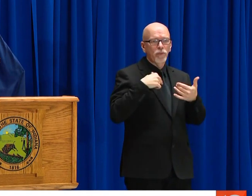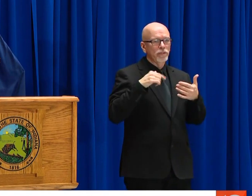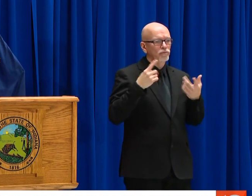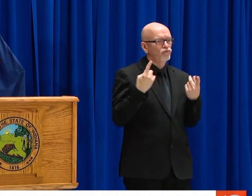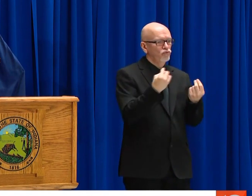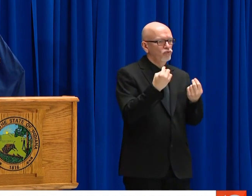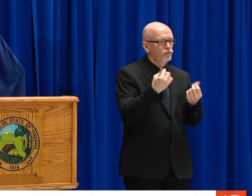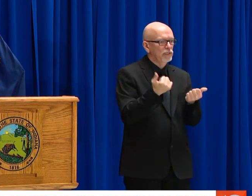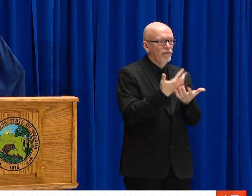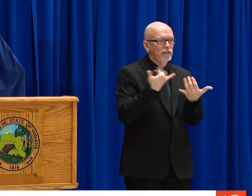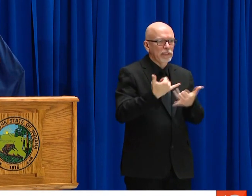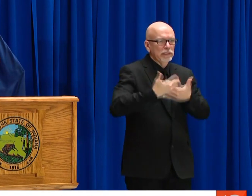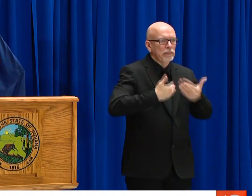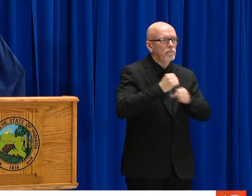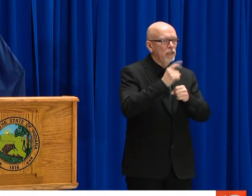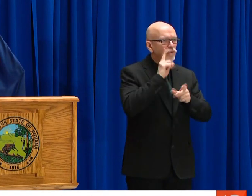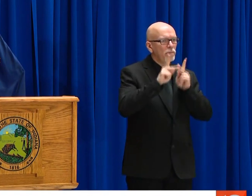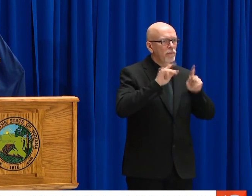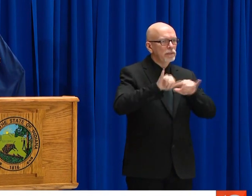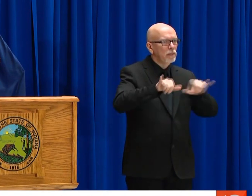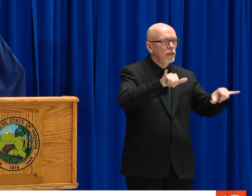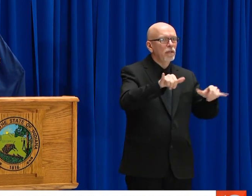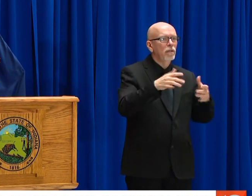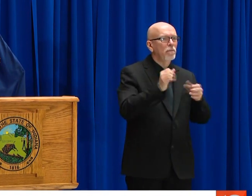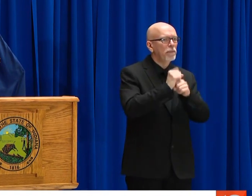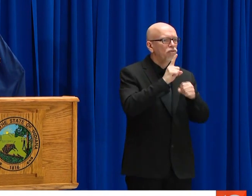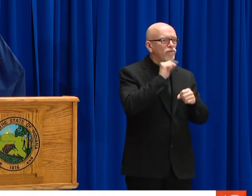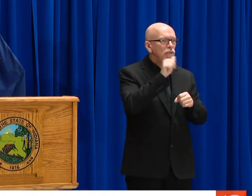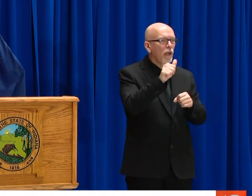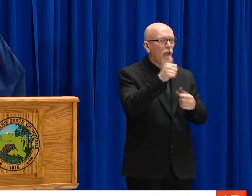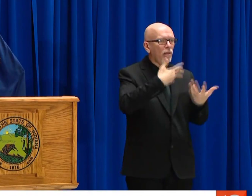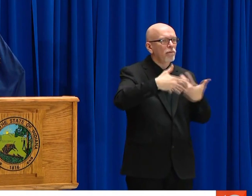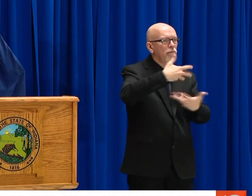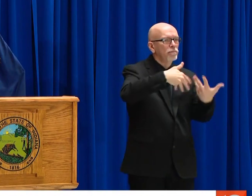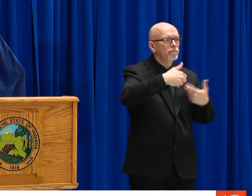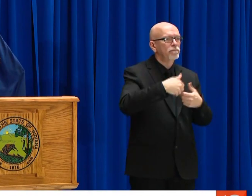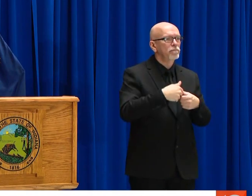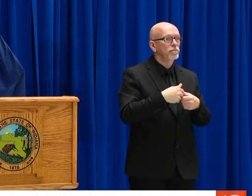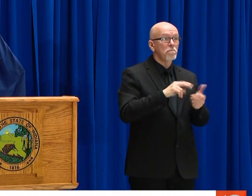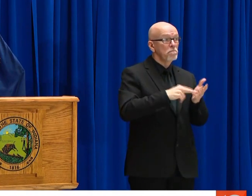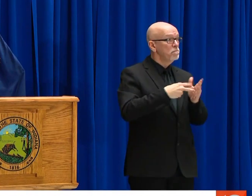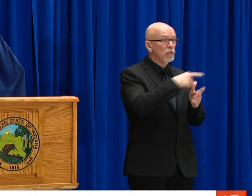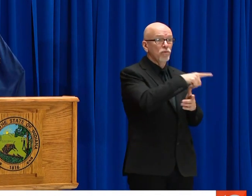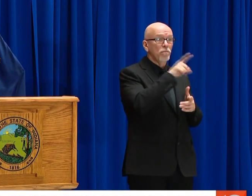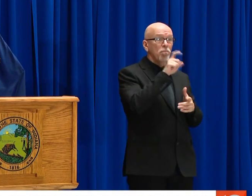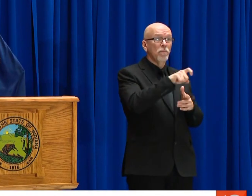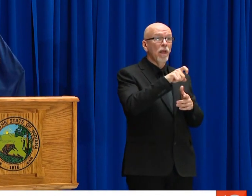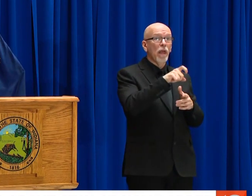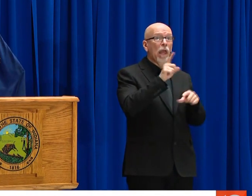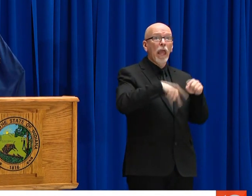I DON'T THINK YOU SHOULD WORRY, I THINK YOU SHOULD KNOW THAT WE'RE ADDRESSING IT. AND THAT'S WHY WE HAVE TAKEN THE